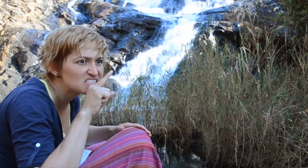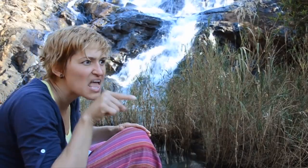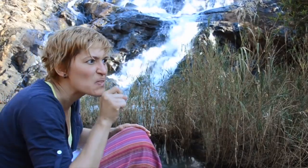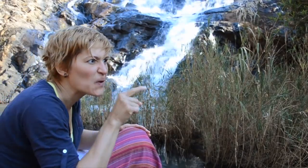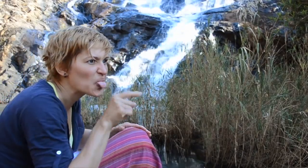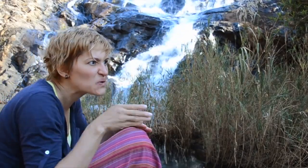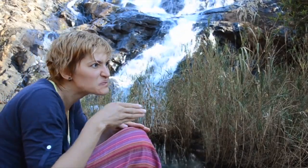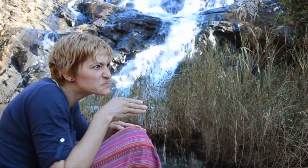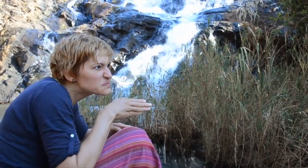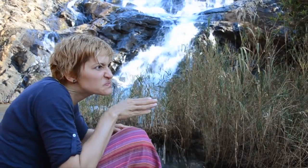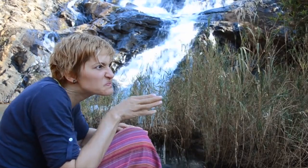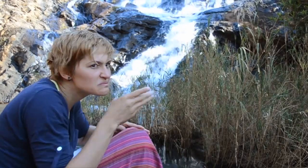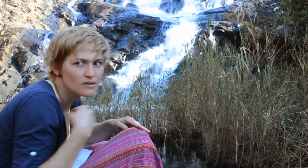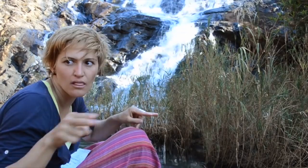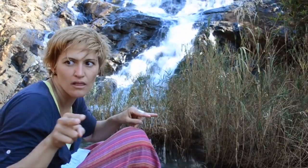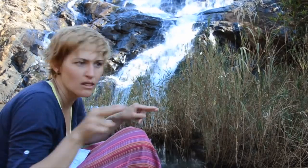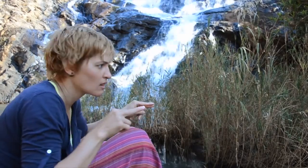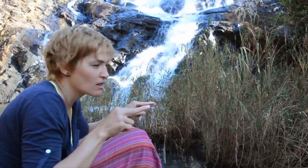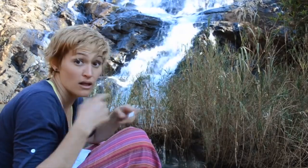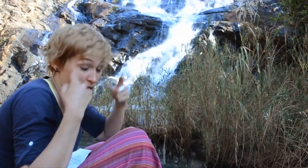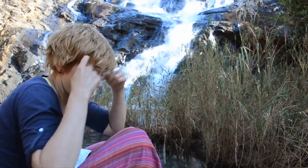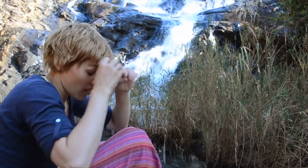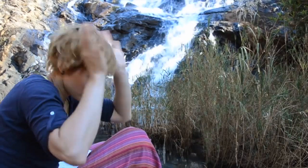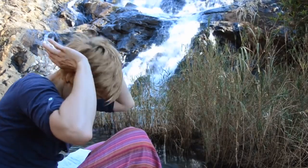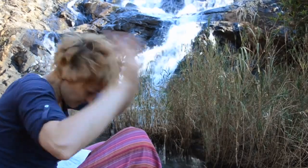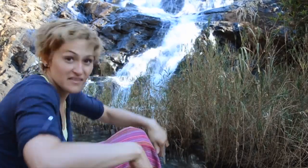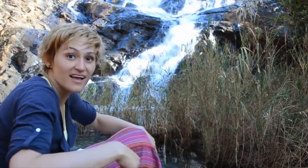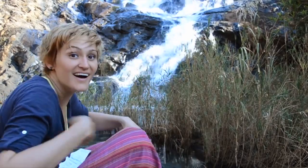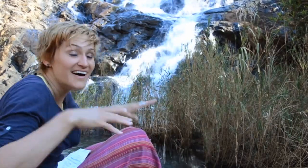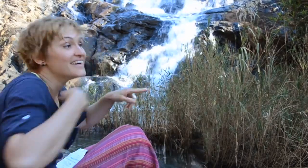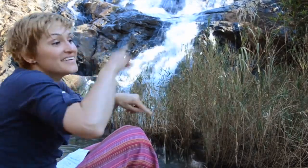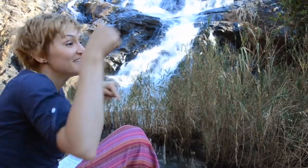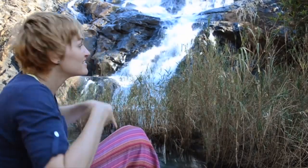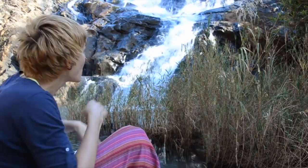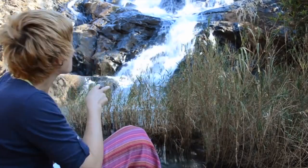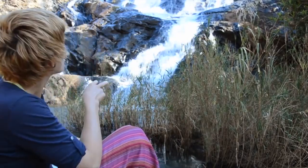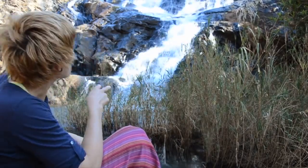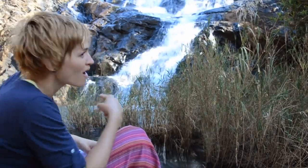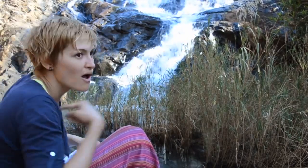I did get paranoid about slithering snakes and